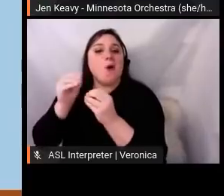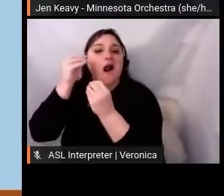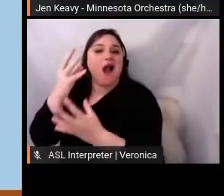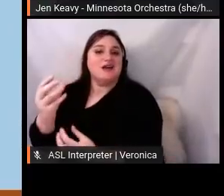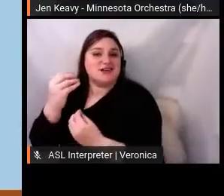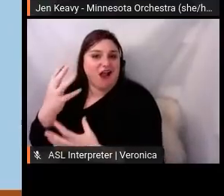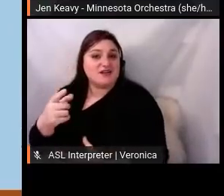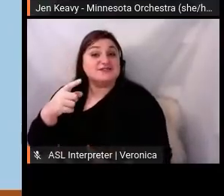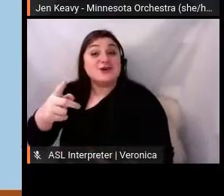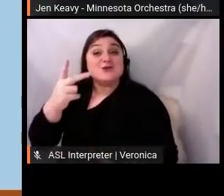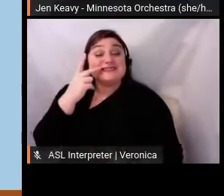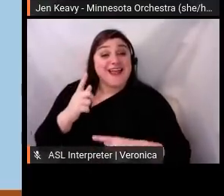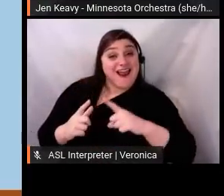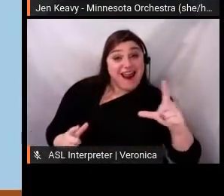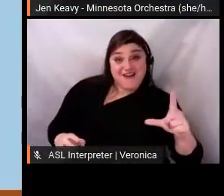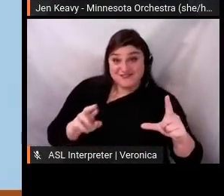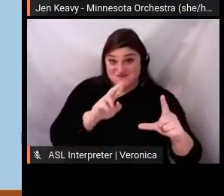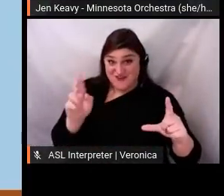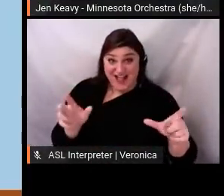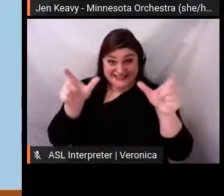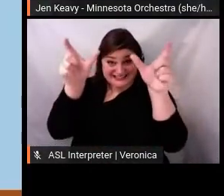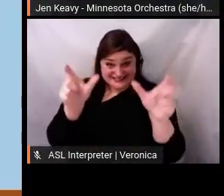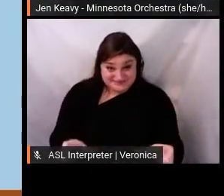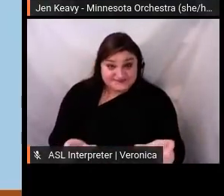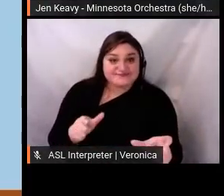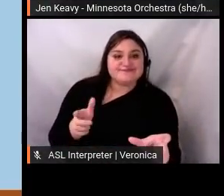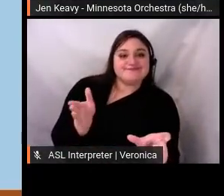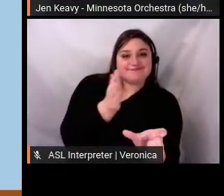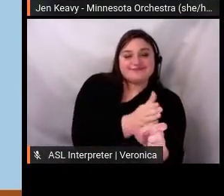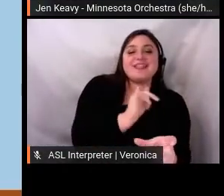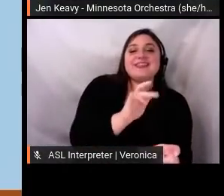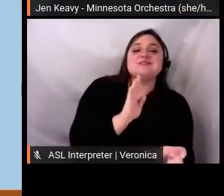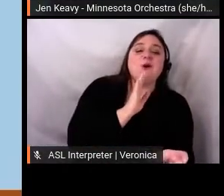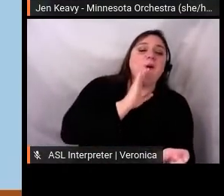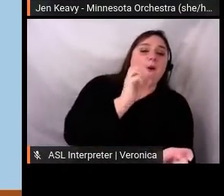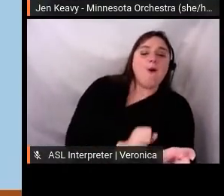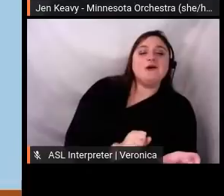you'll see what our site looked like BC (before COVID ) and what it looked